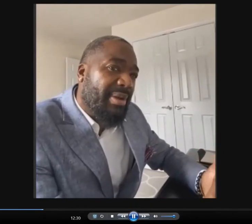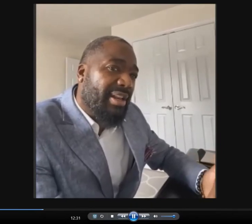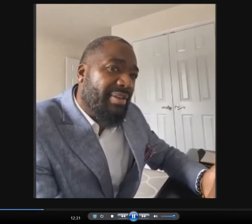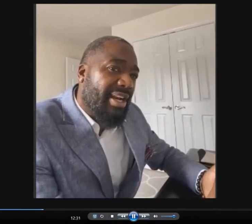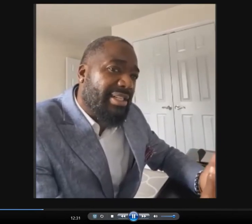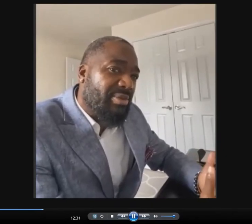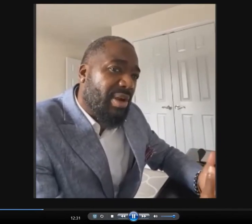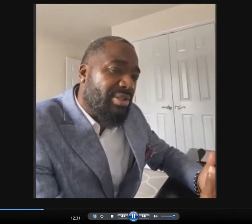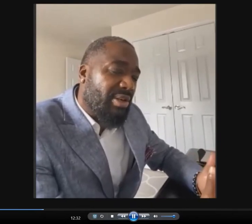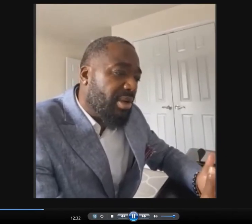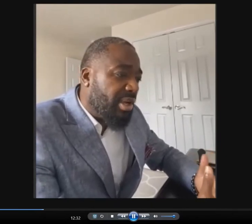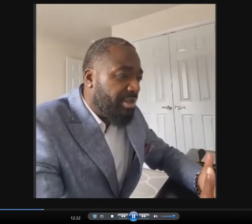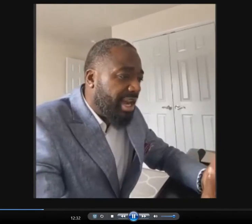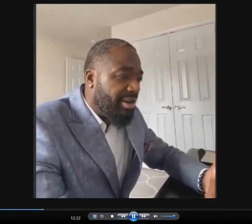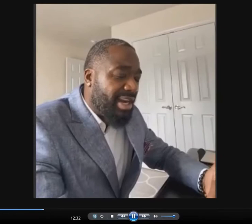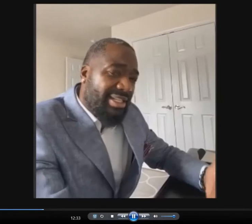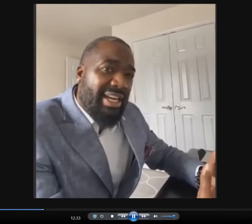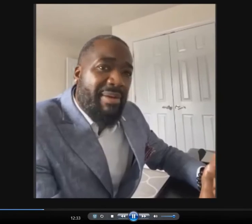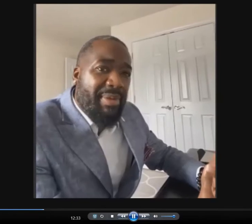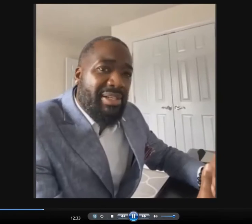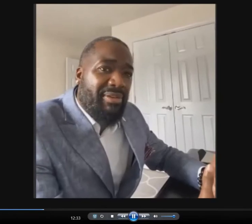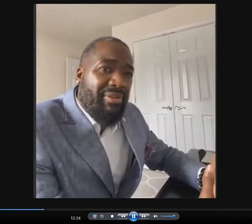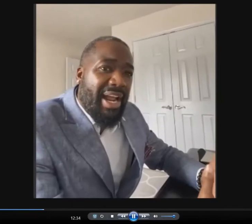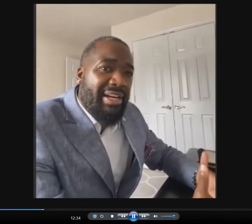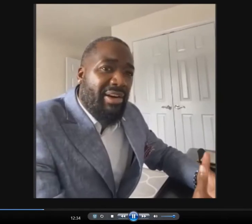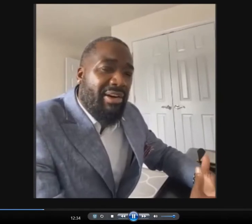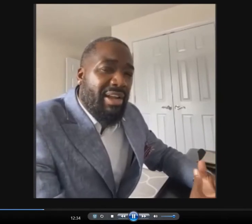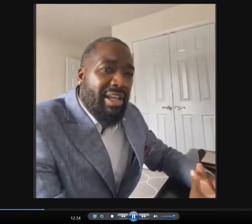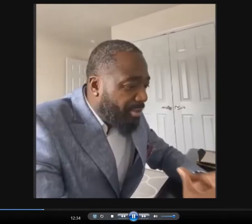friends a lot. Going through the program allowed me to understand what